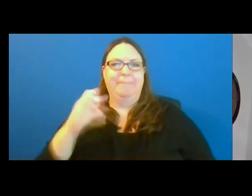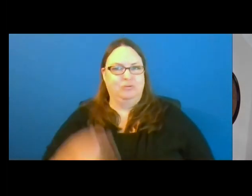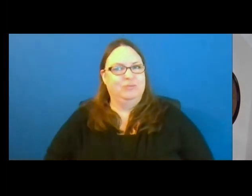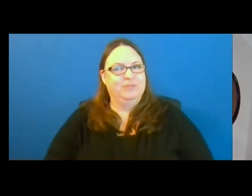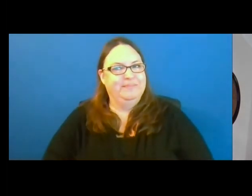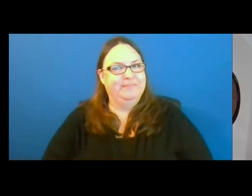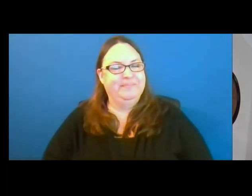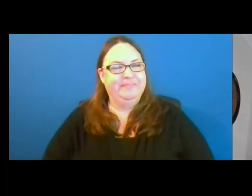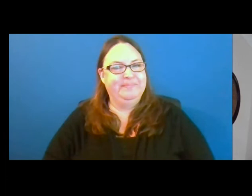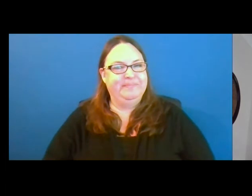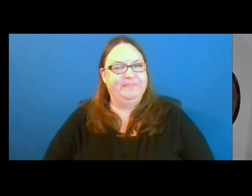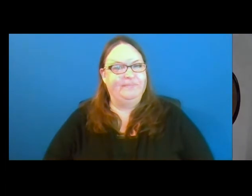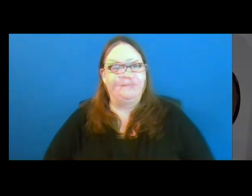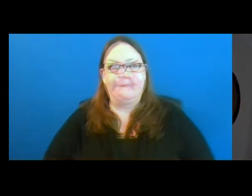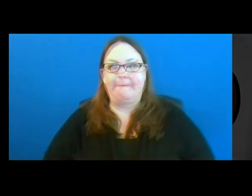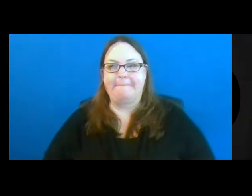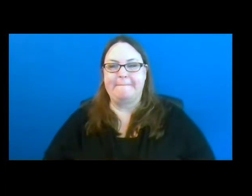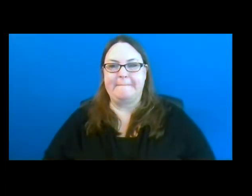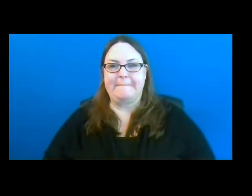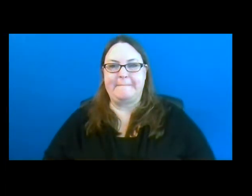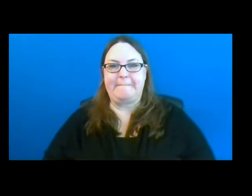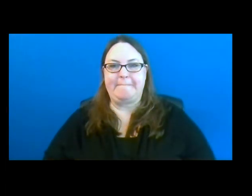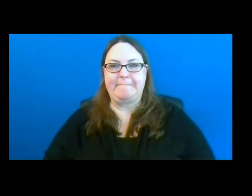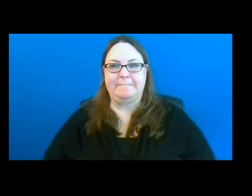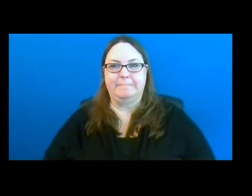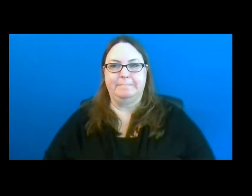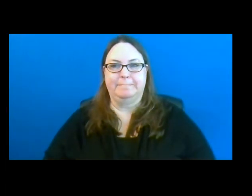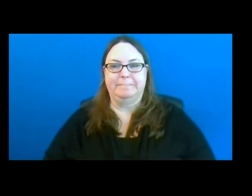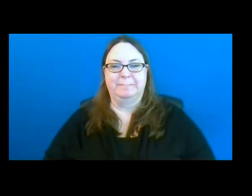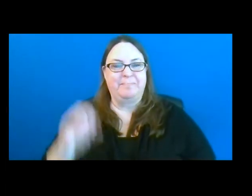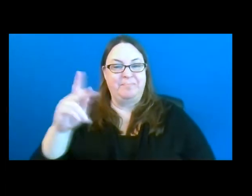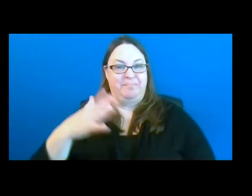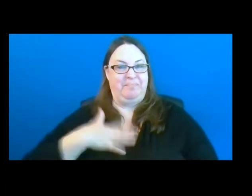OK, my name is David Haupt.